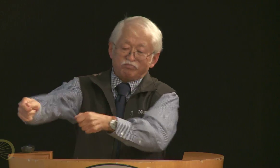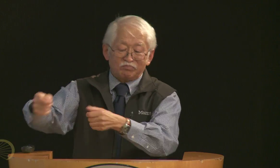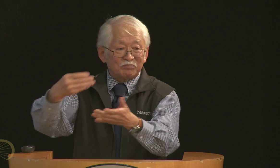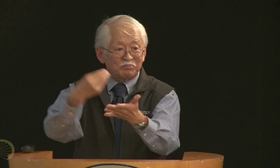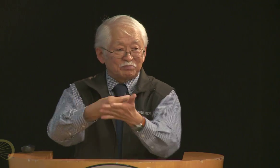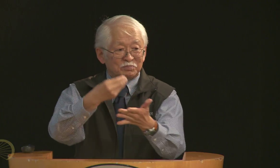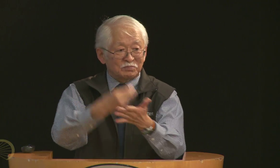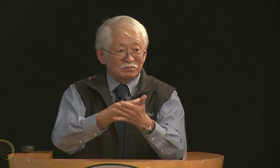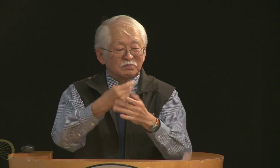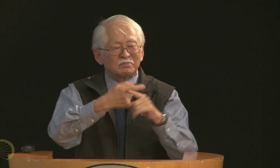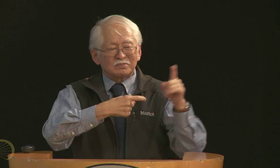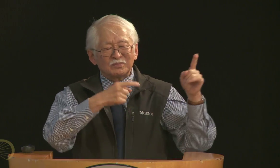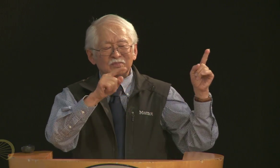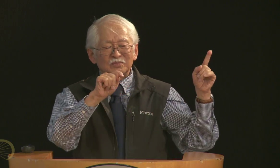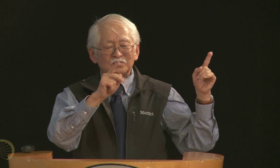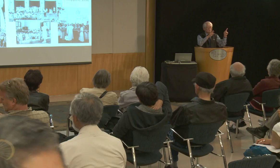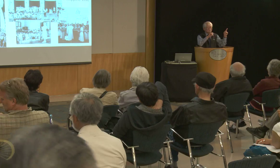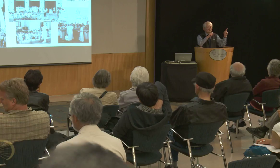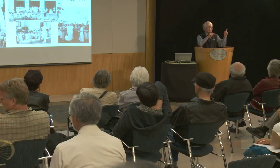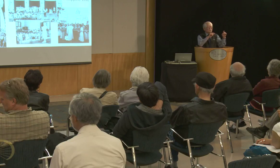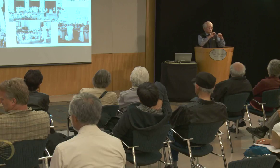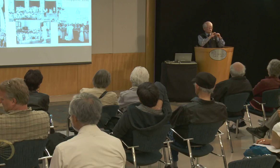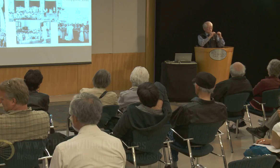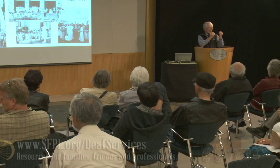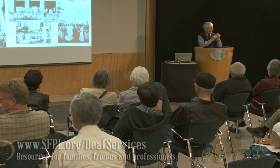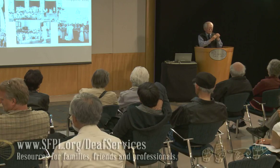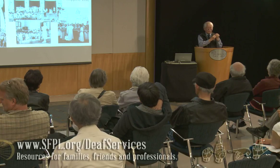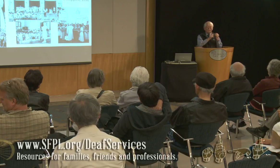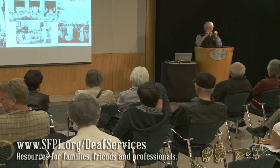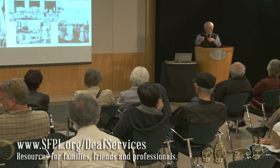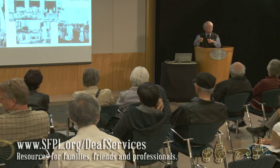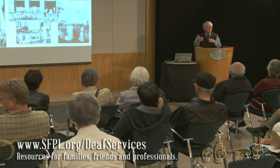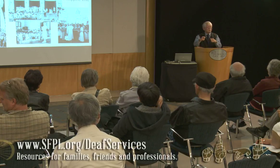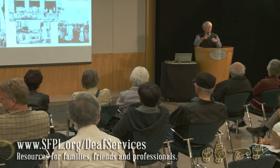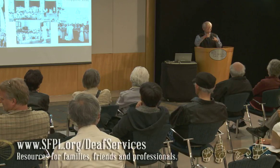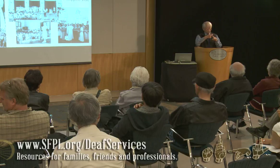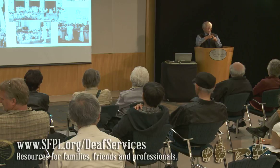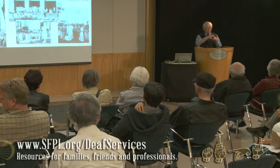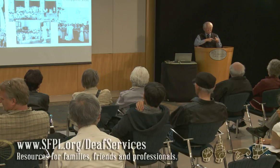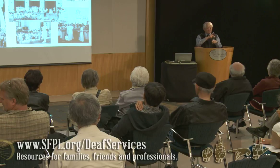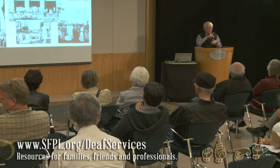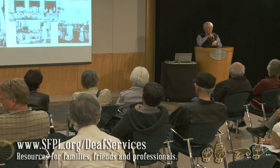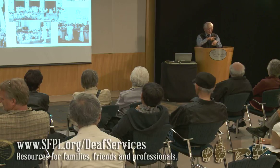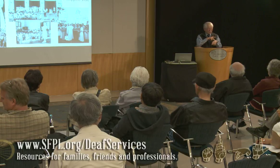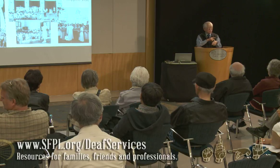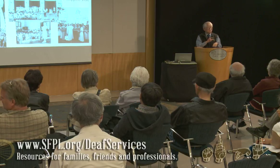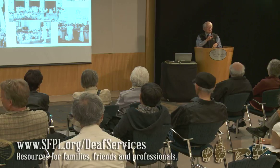but the government actually gave her some funding, I believe it was the Tourist Bureau, they gave her some funding